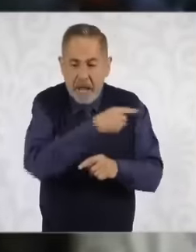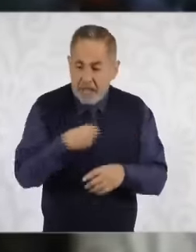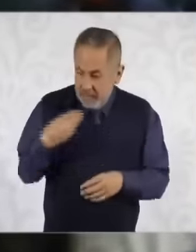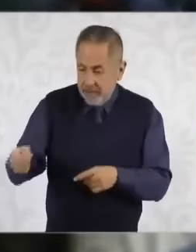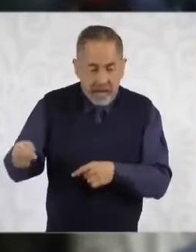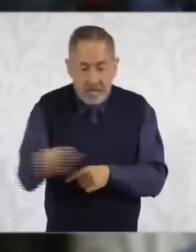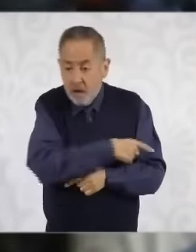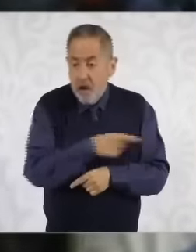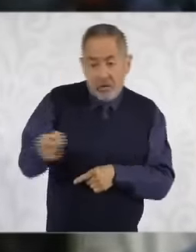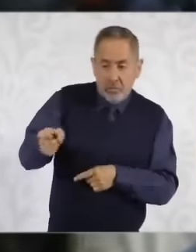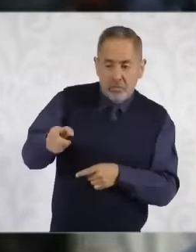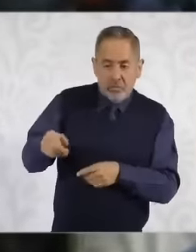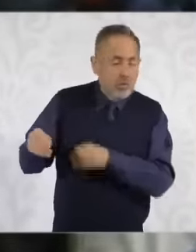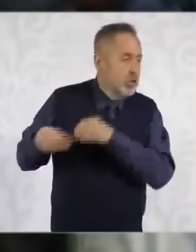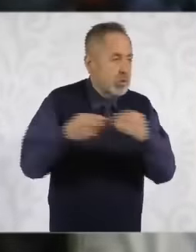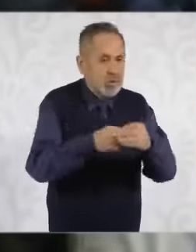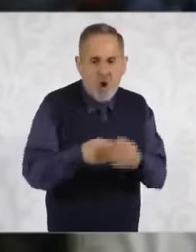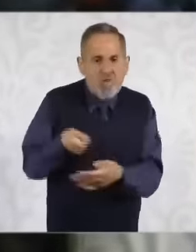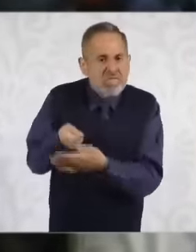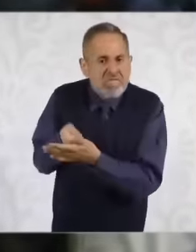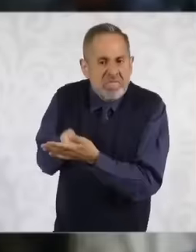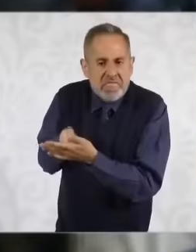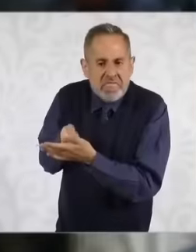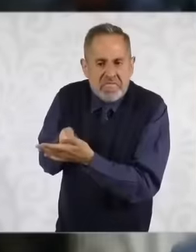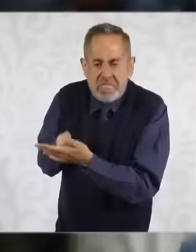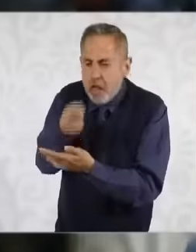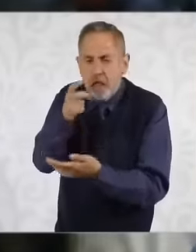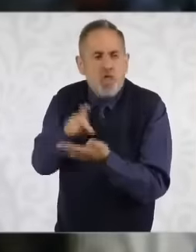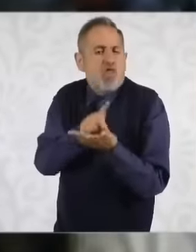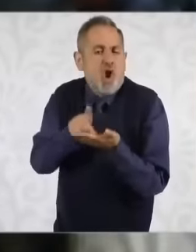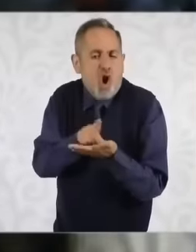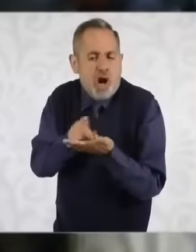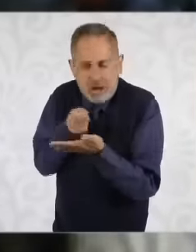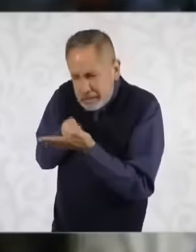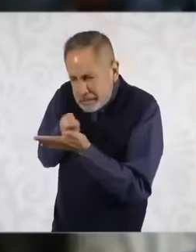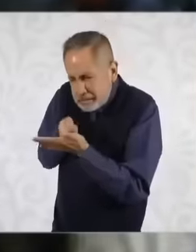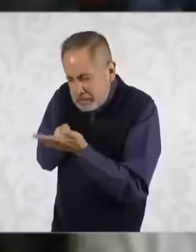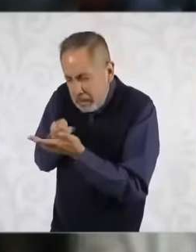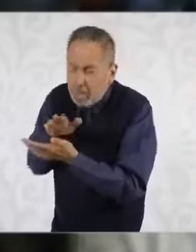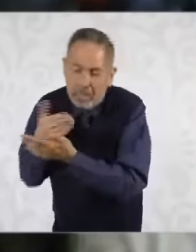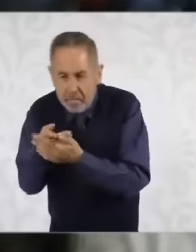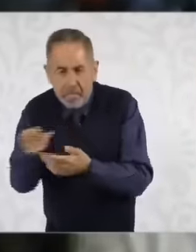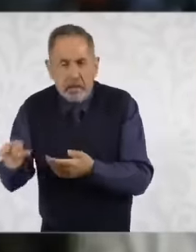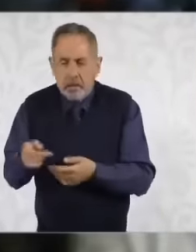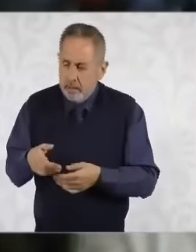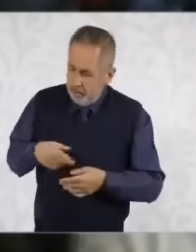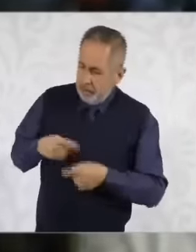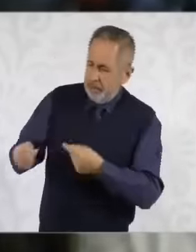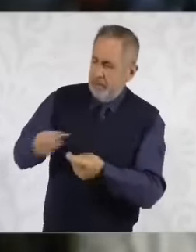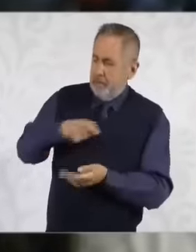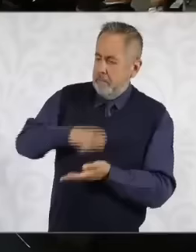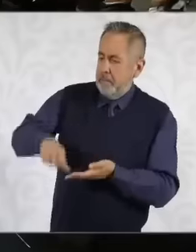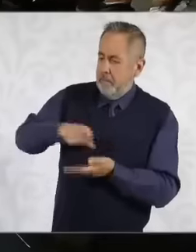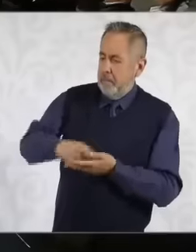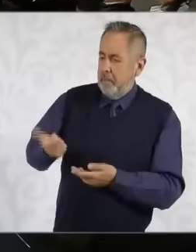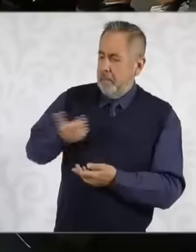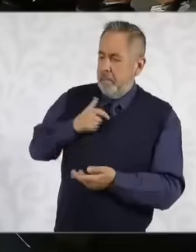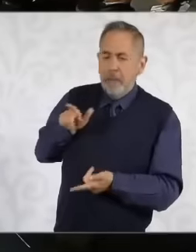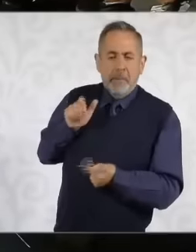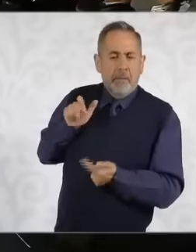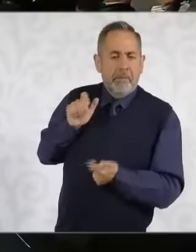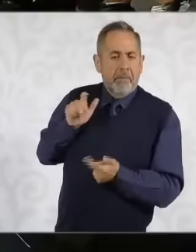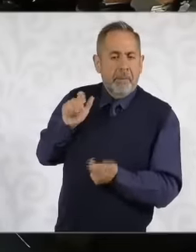later become consumers And that is obviously an important market for that group s progress was made